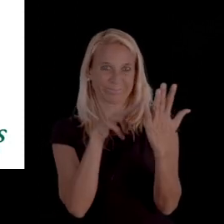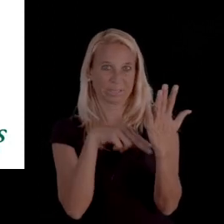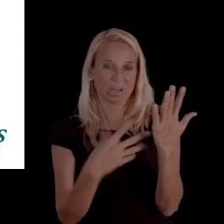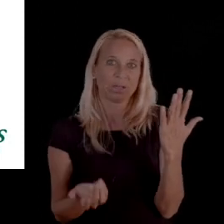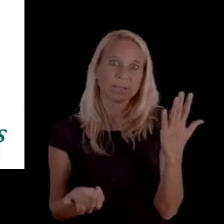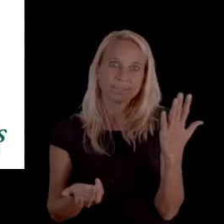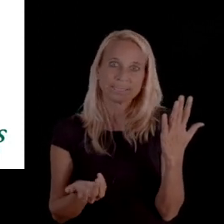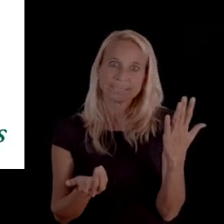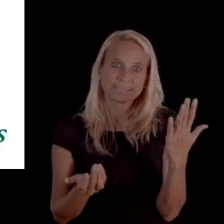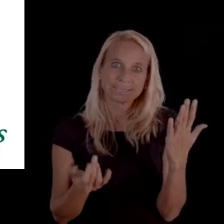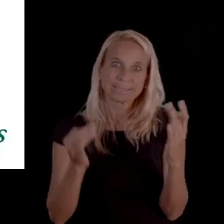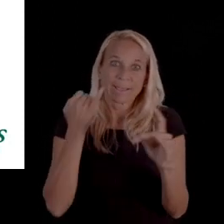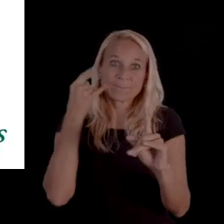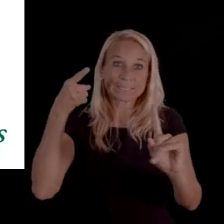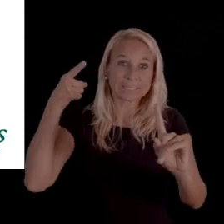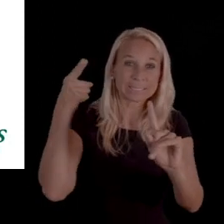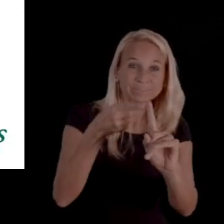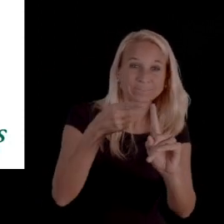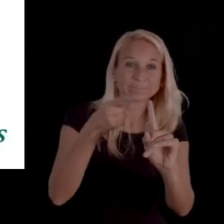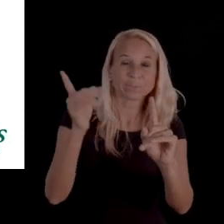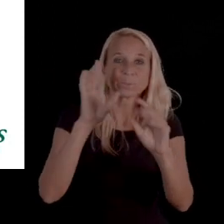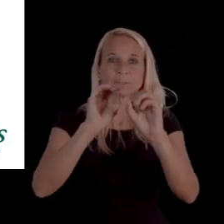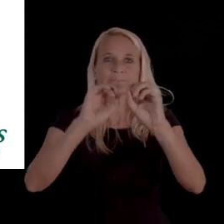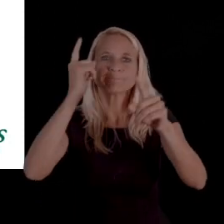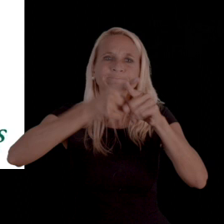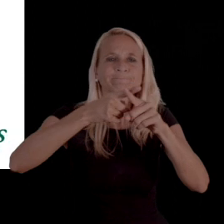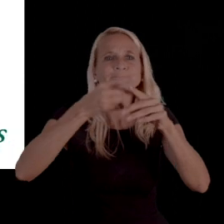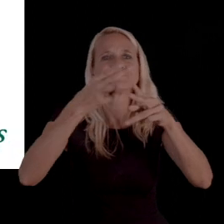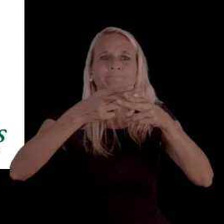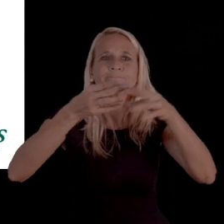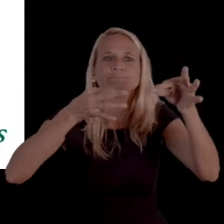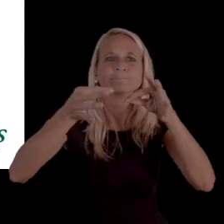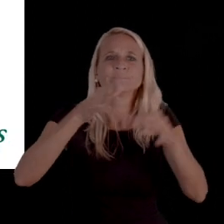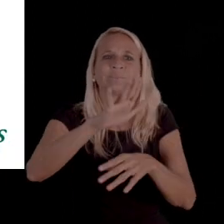And if it is specific, they just mentioned the individual's diagnosis